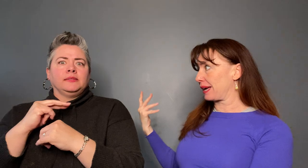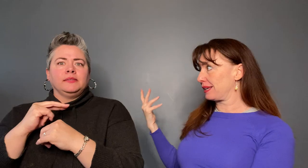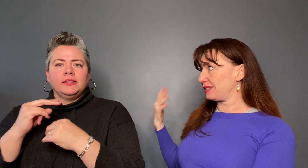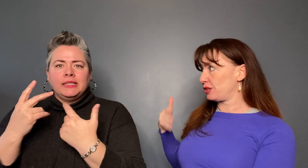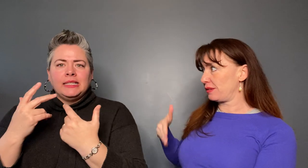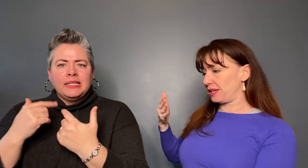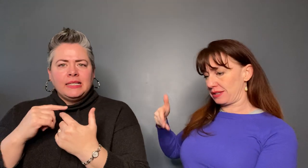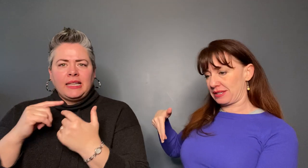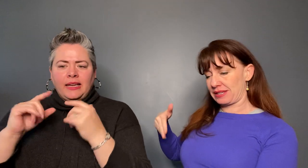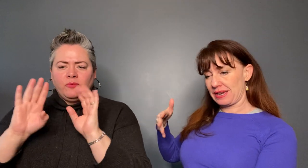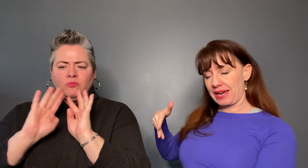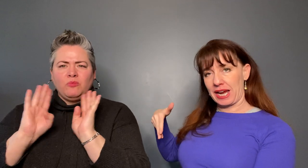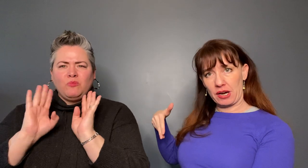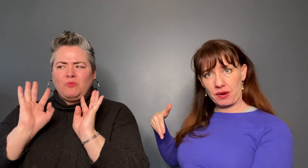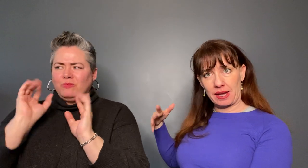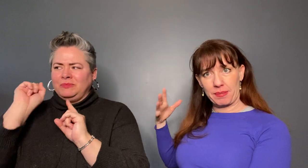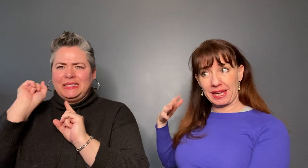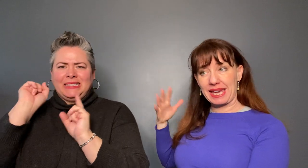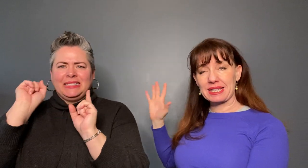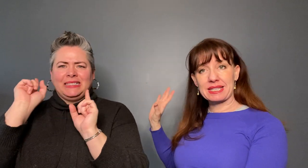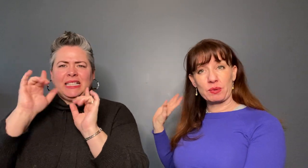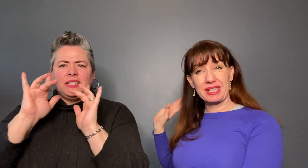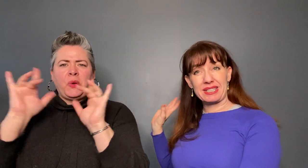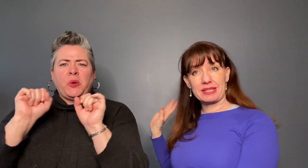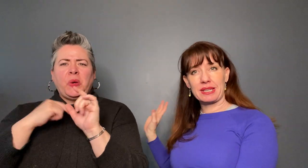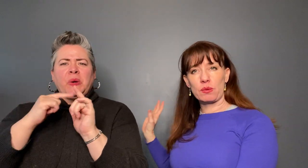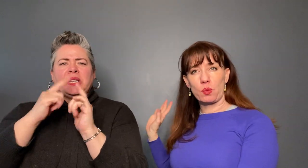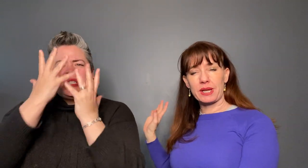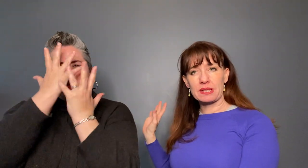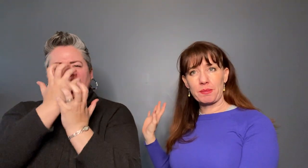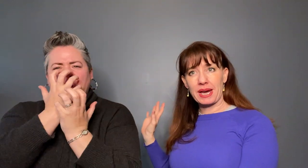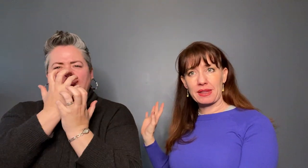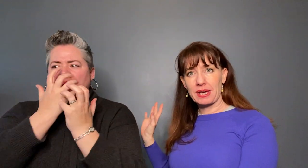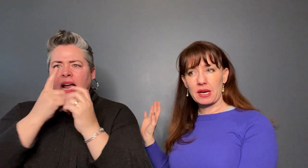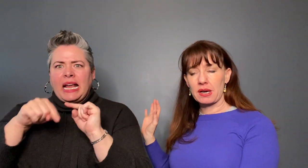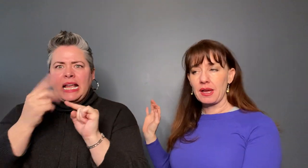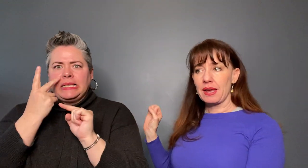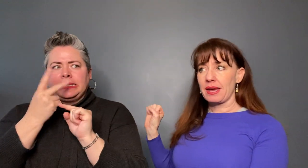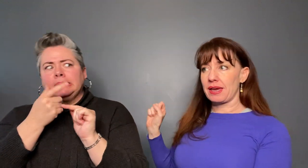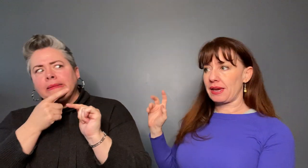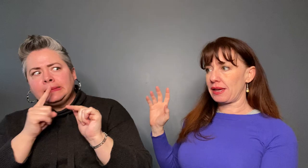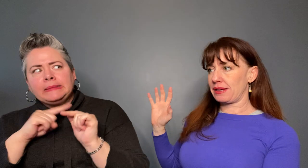my back to this area but I can't really see what's back there and